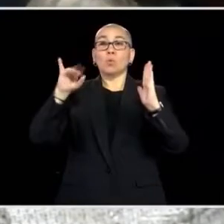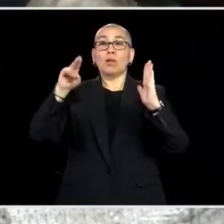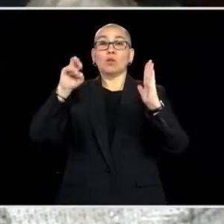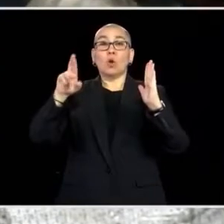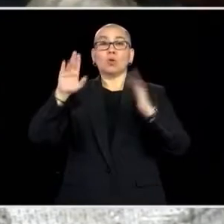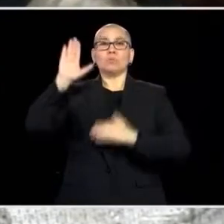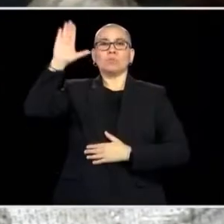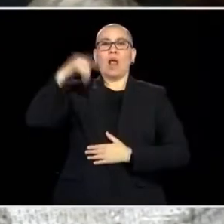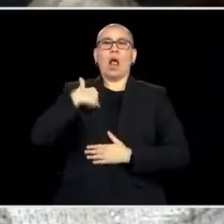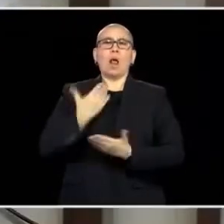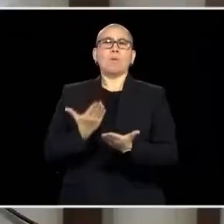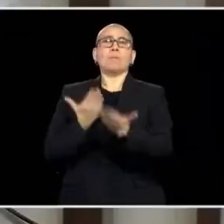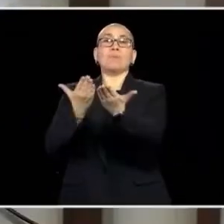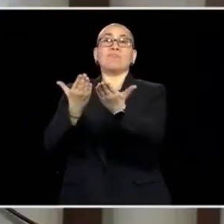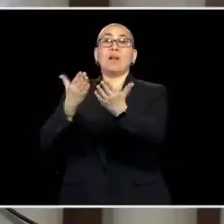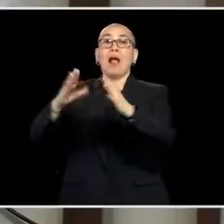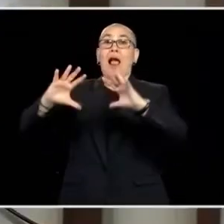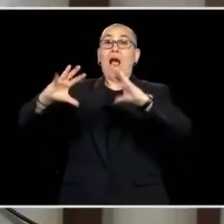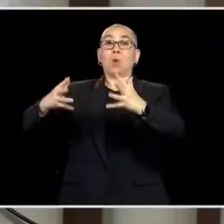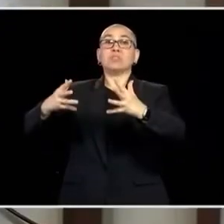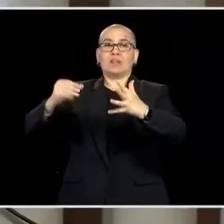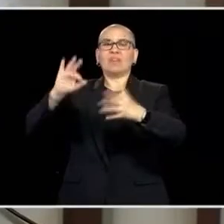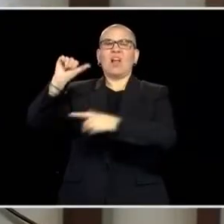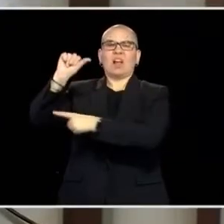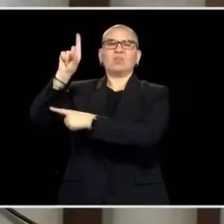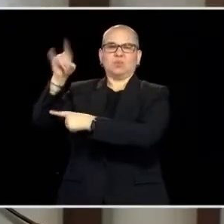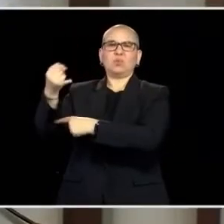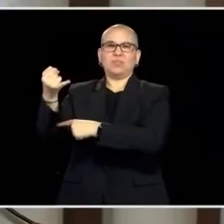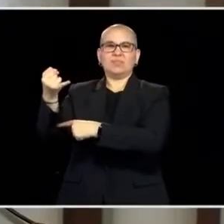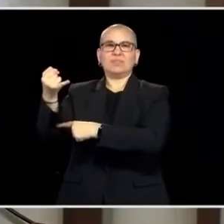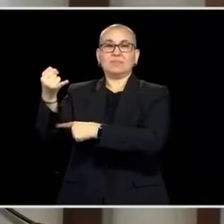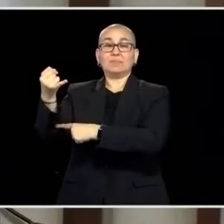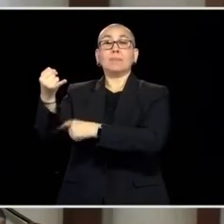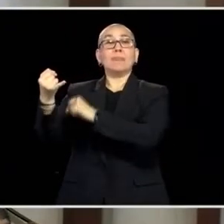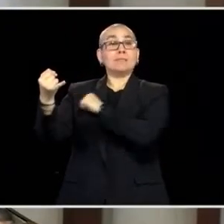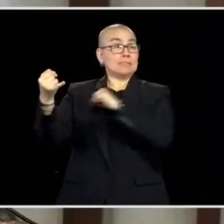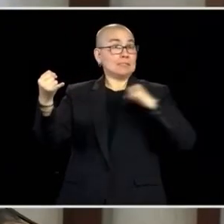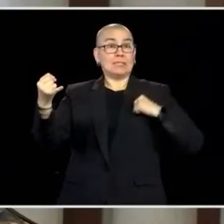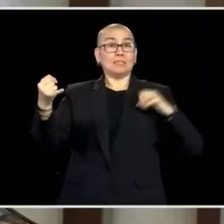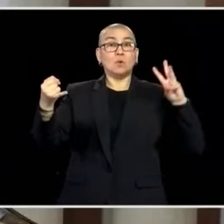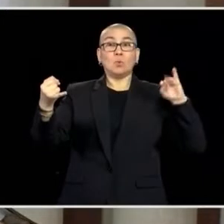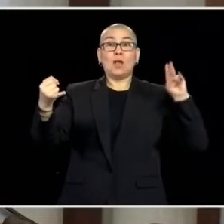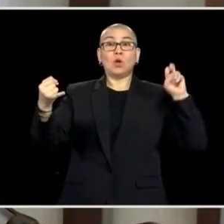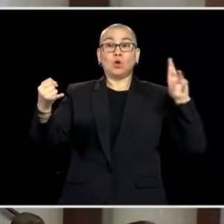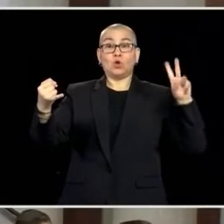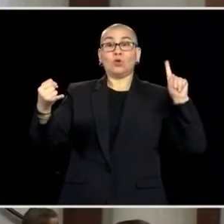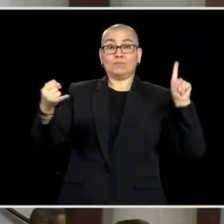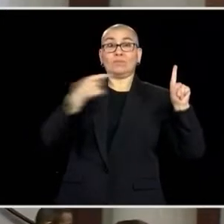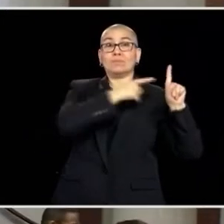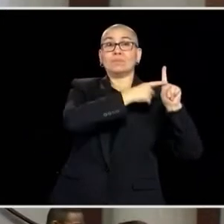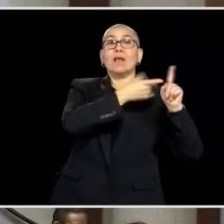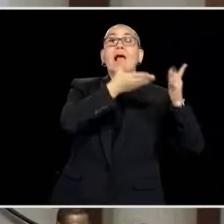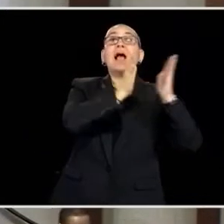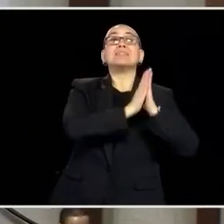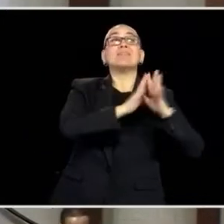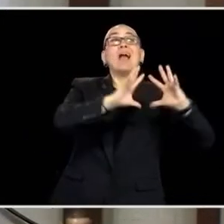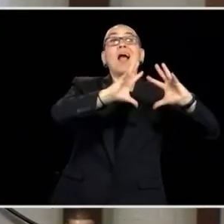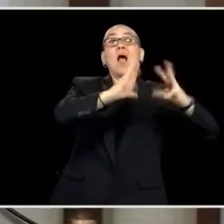MADAM SPEAKER, I MOVE THAT THE HOUSE DO NOW ADJOURN. REPRESENTATIVE WINKLER MOVES THAT THE HOUSE DO NOW ADJOURN. ALL THOSE IN FAVOR PLEASE SAY